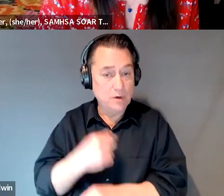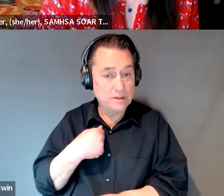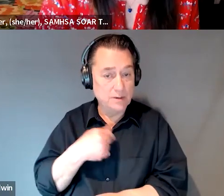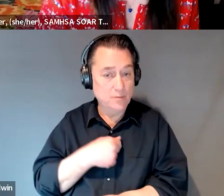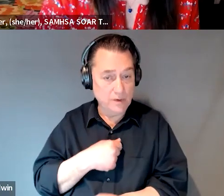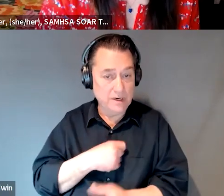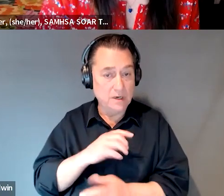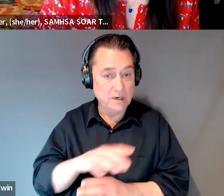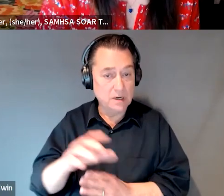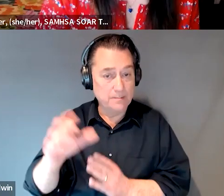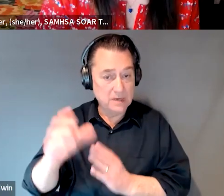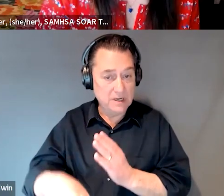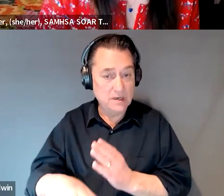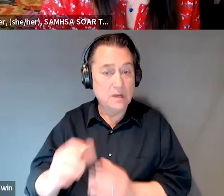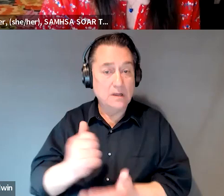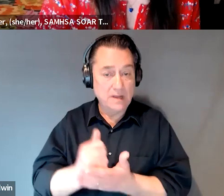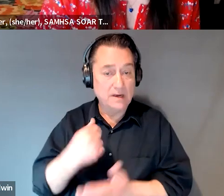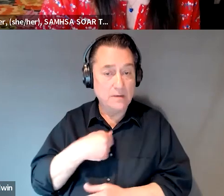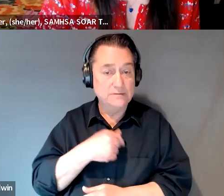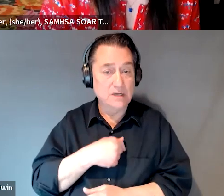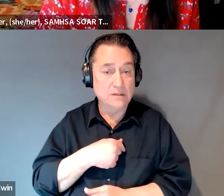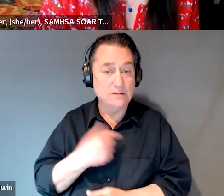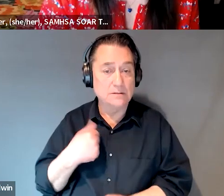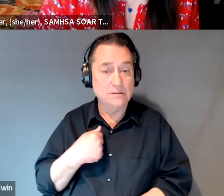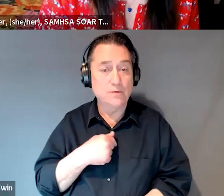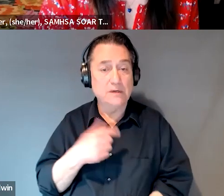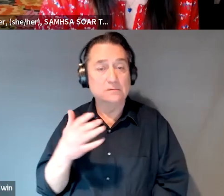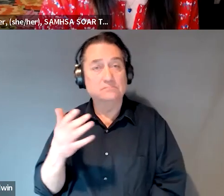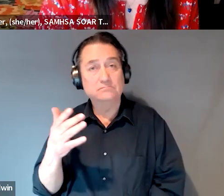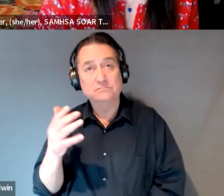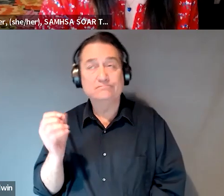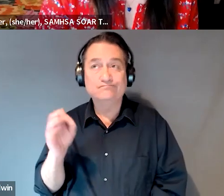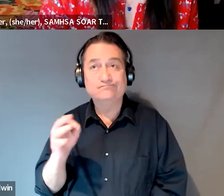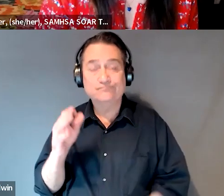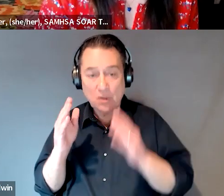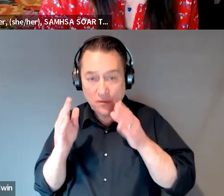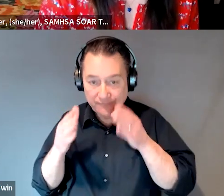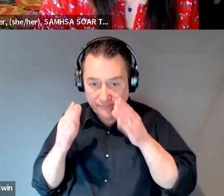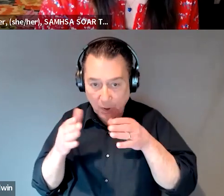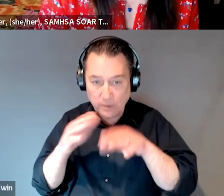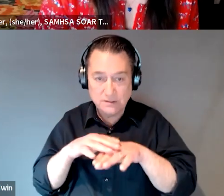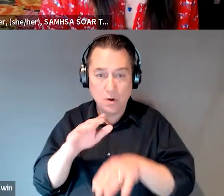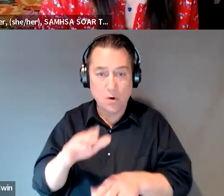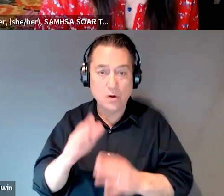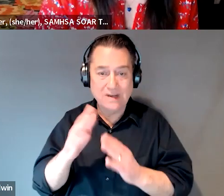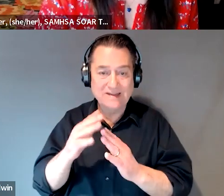and that really helps us so we can kind of, you know, focus in on the most important aspects